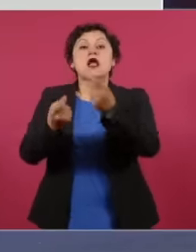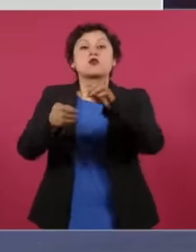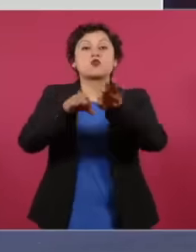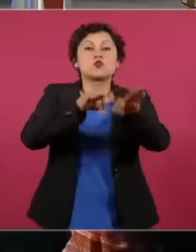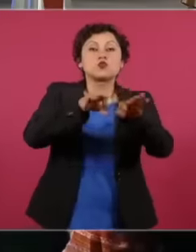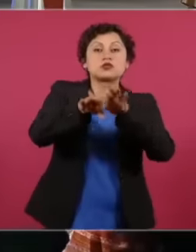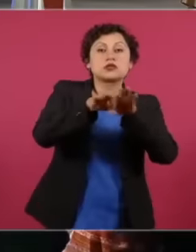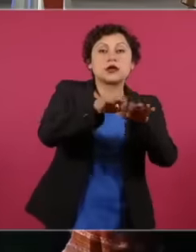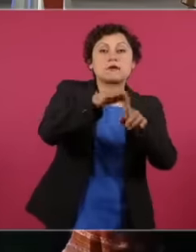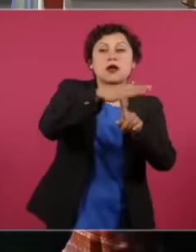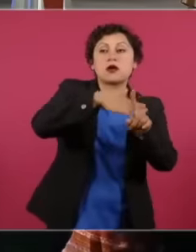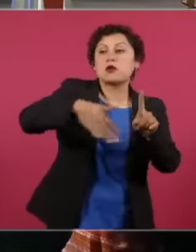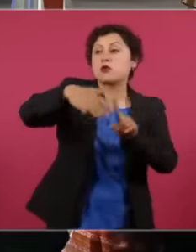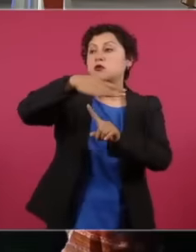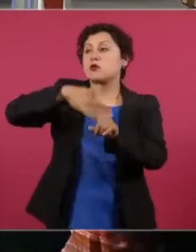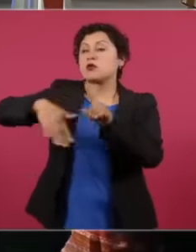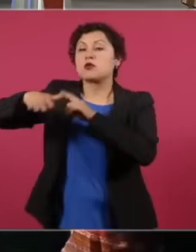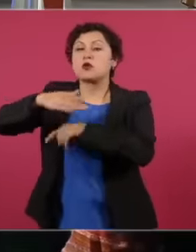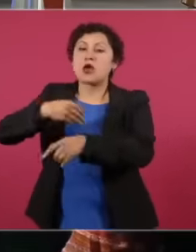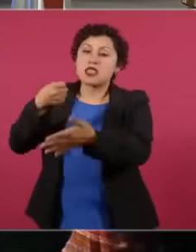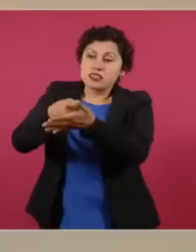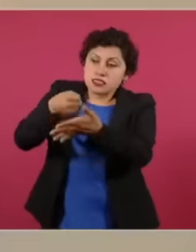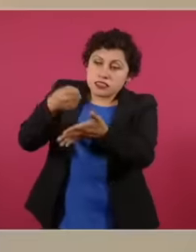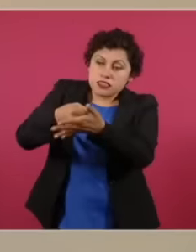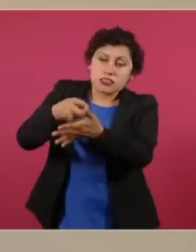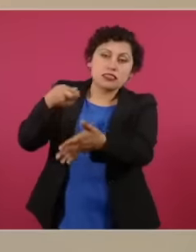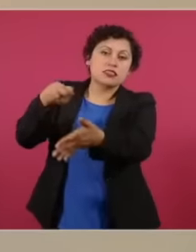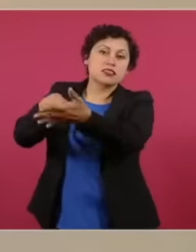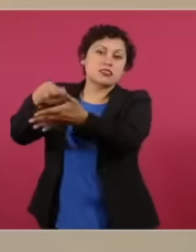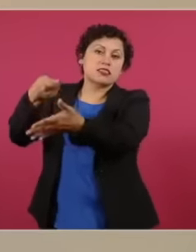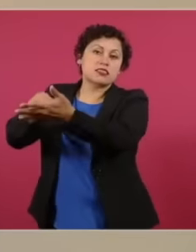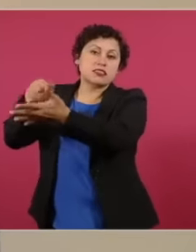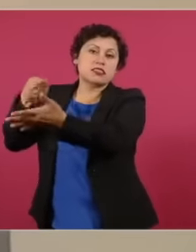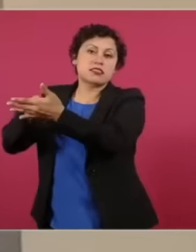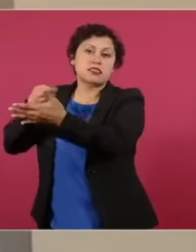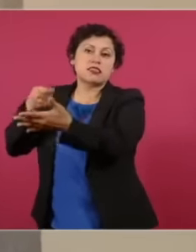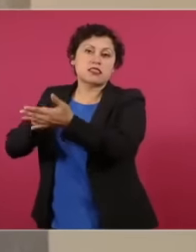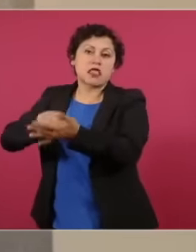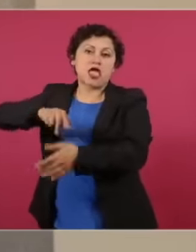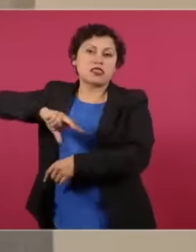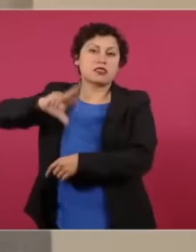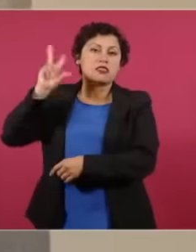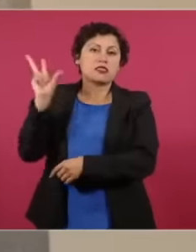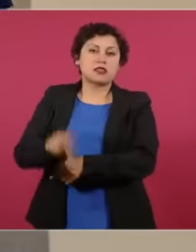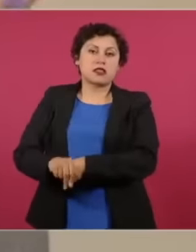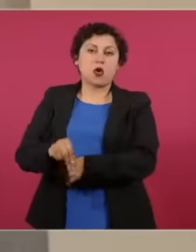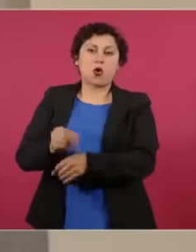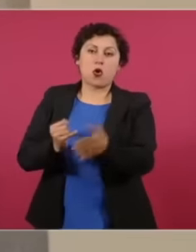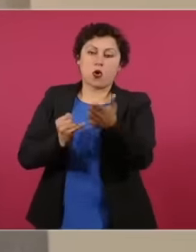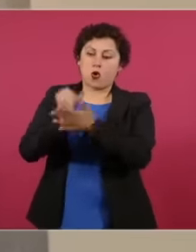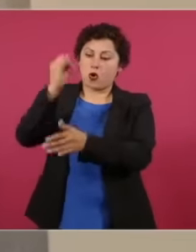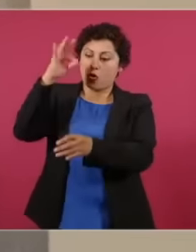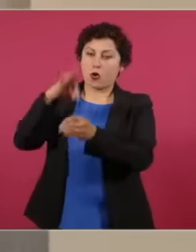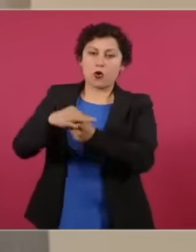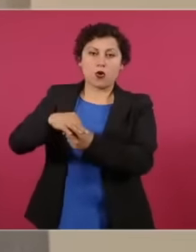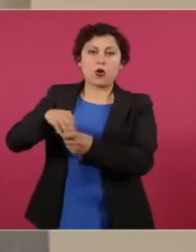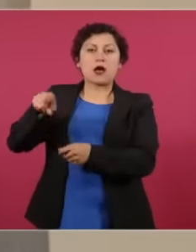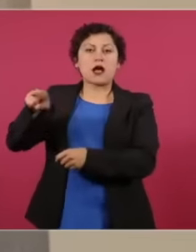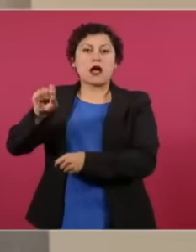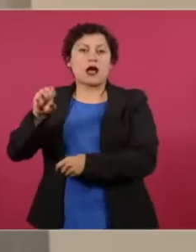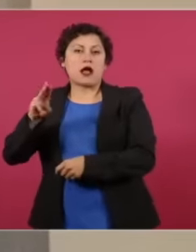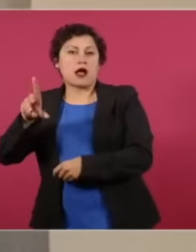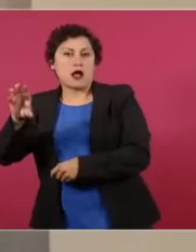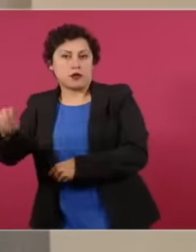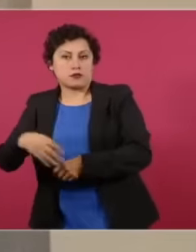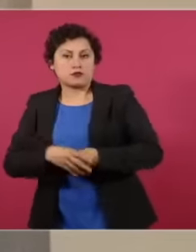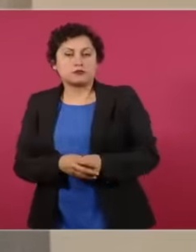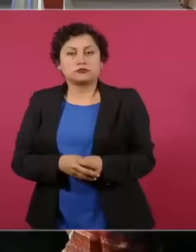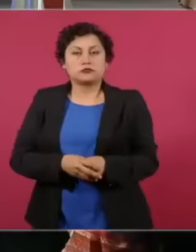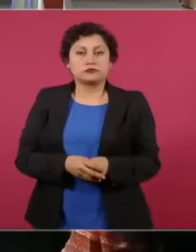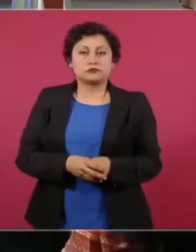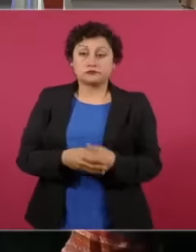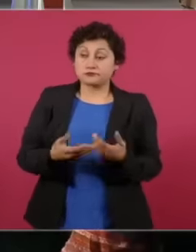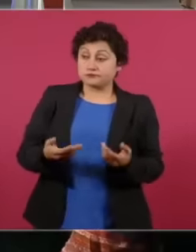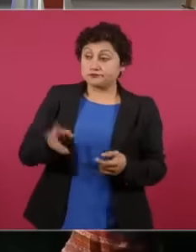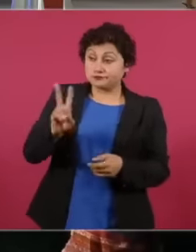say that he was not leaving. to vote for adism yes Those also existed workers I know